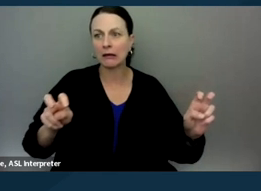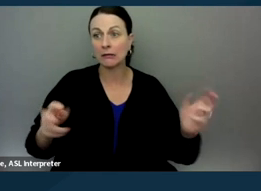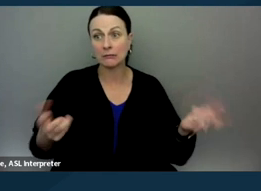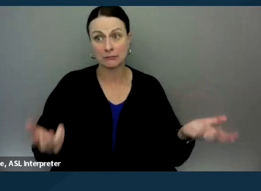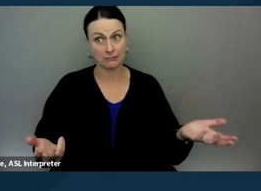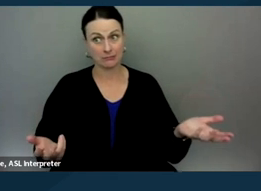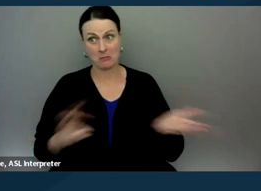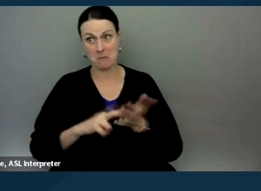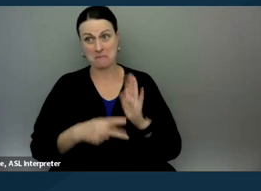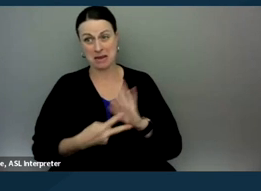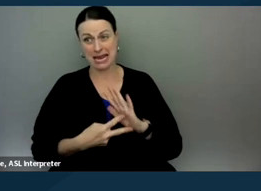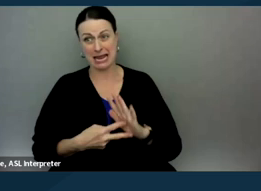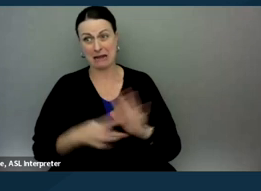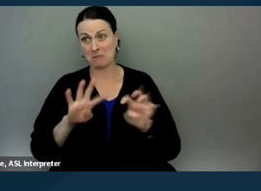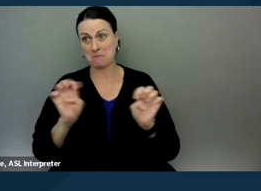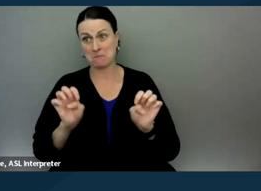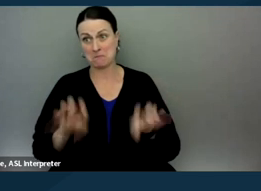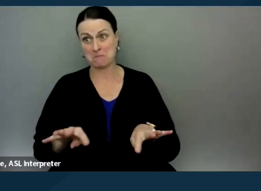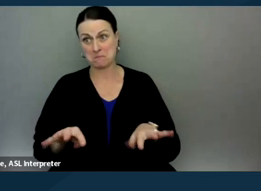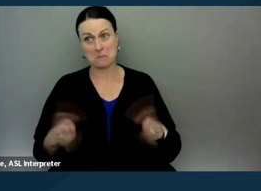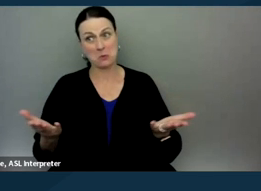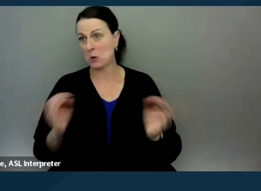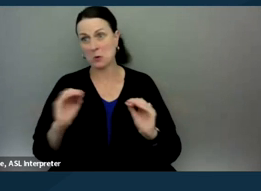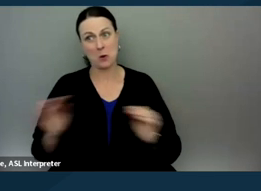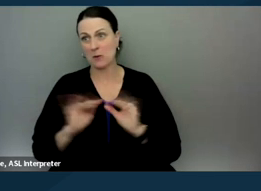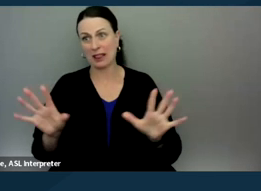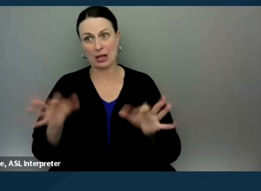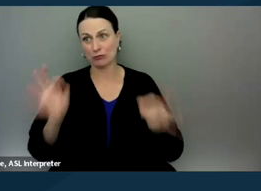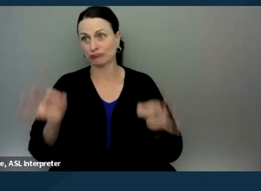what that even is. And so because of that,